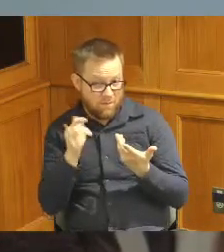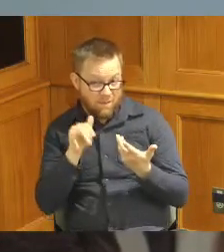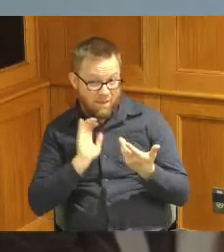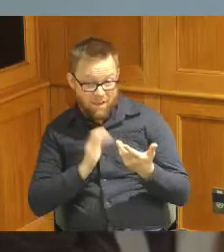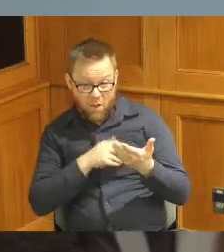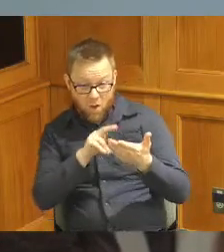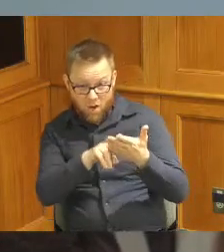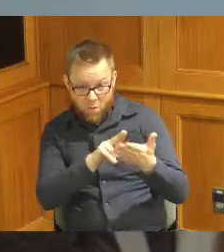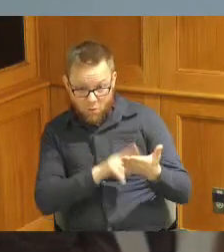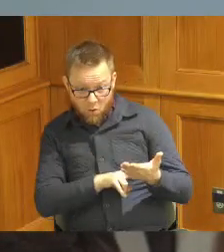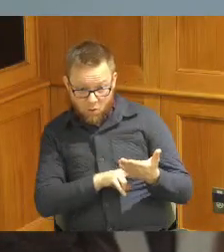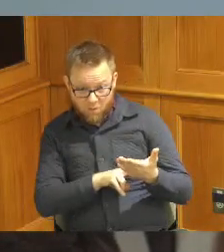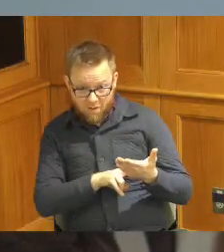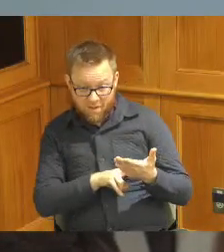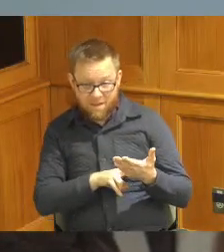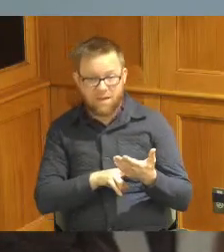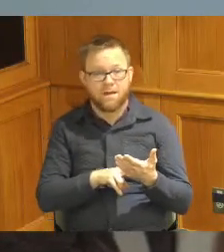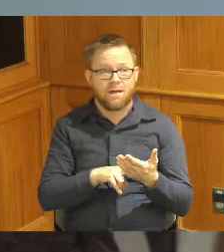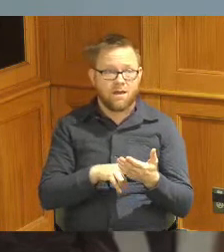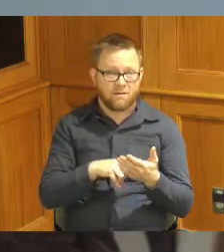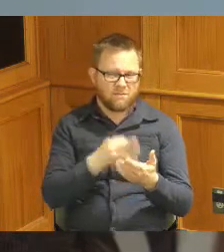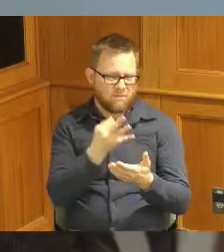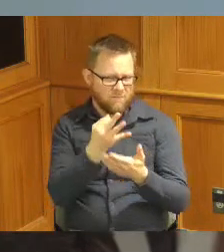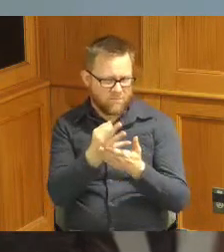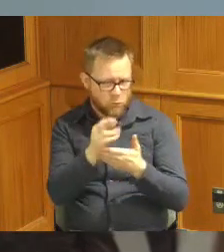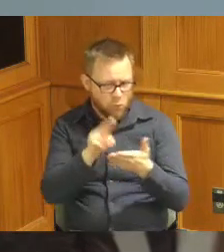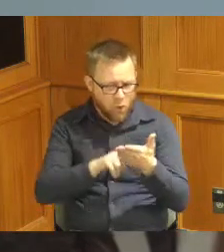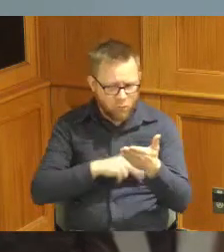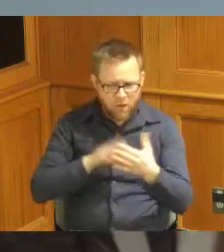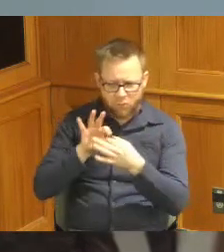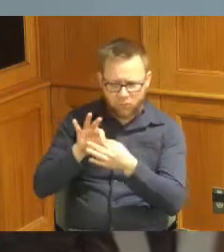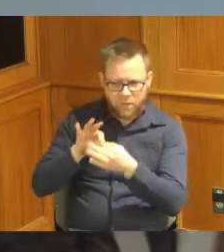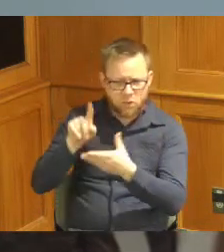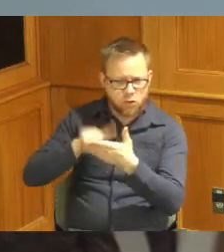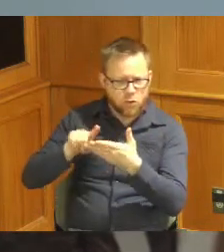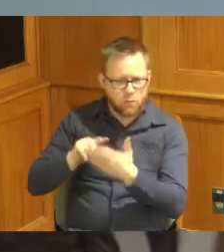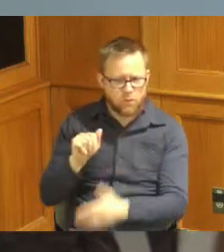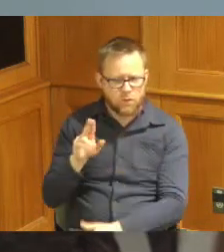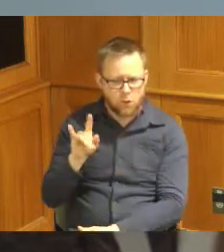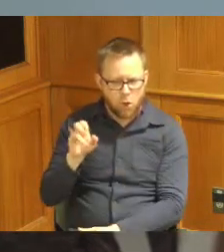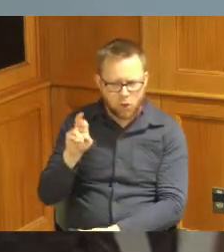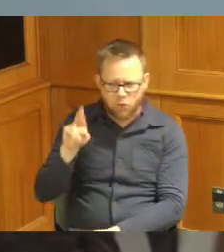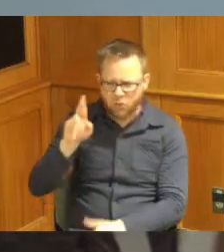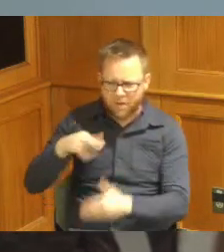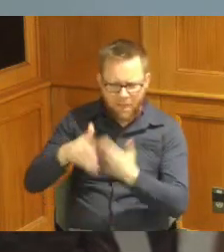fiscal our relationship with the Auditor and how that process works so John and I have talked